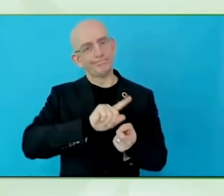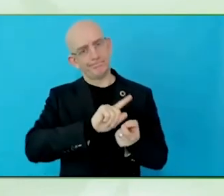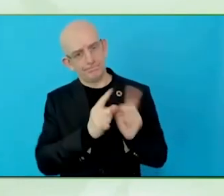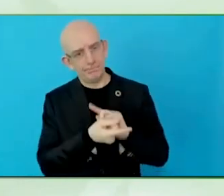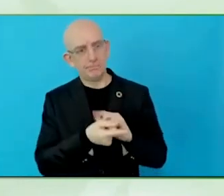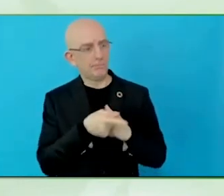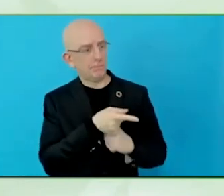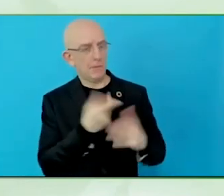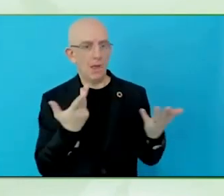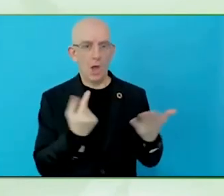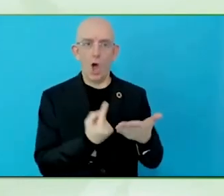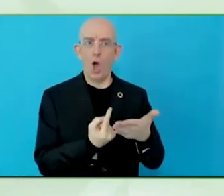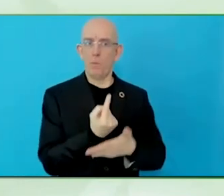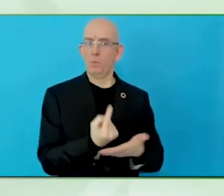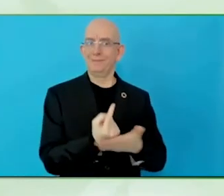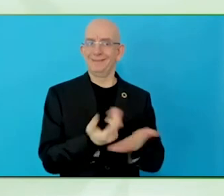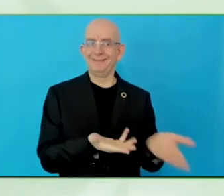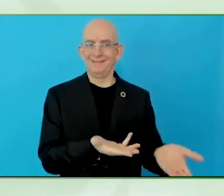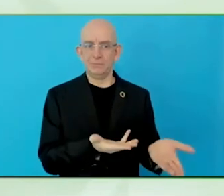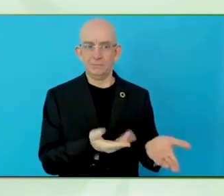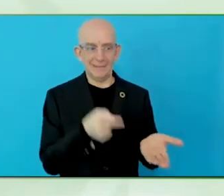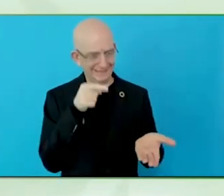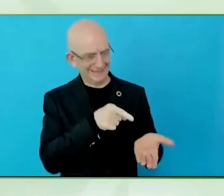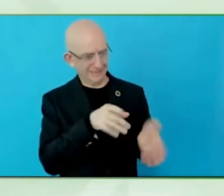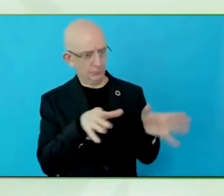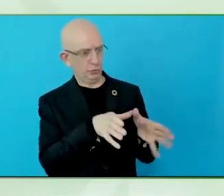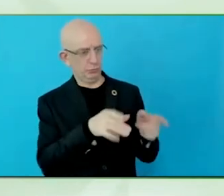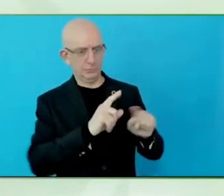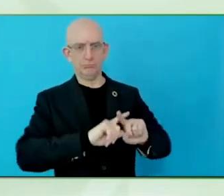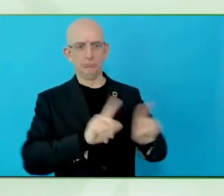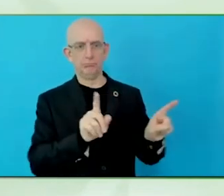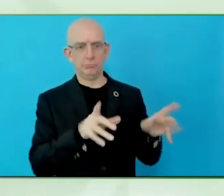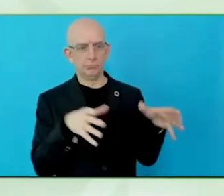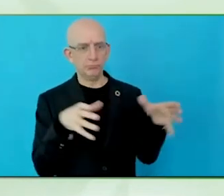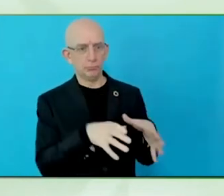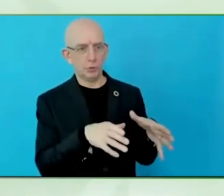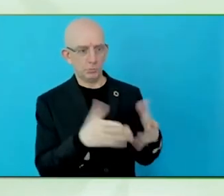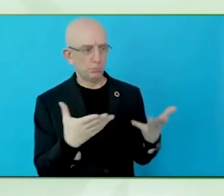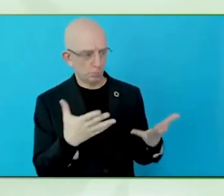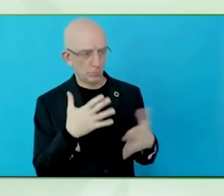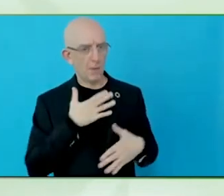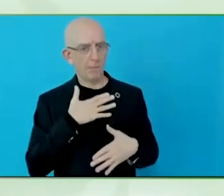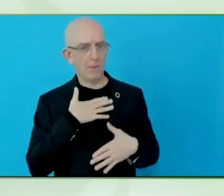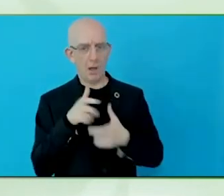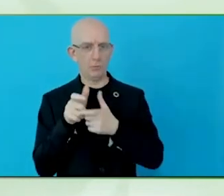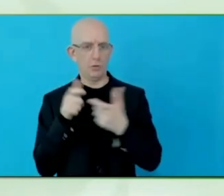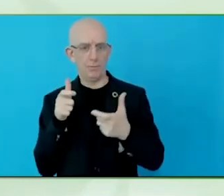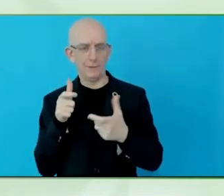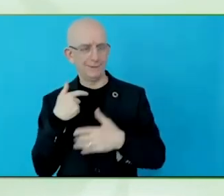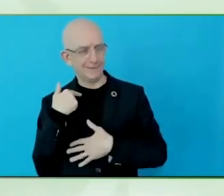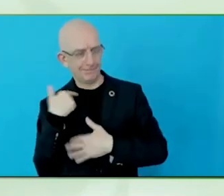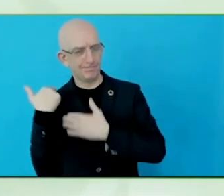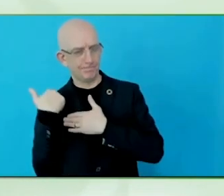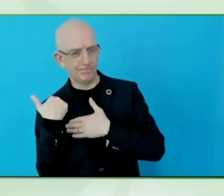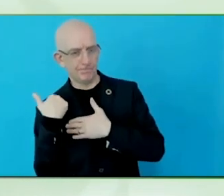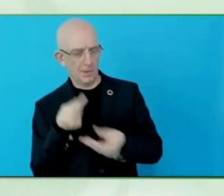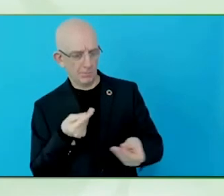I want to shifted towards an aspiration, there is a Michelin star rating aspiration for restaurants.